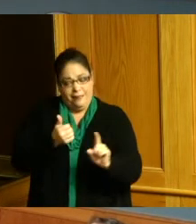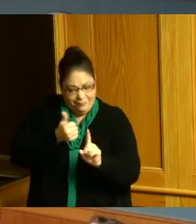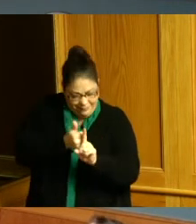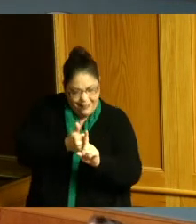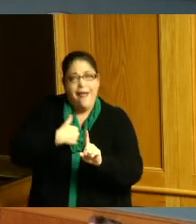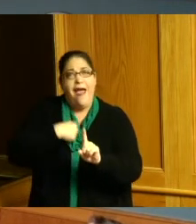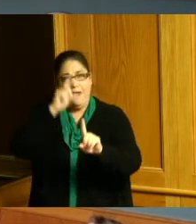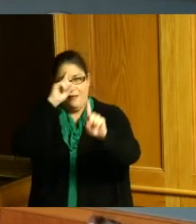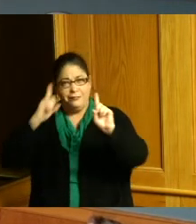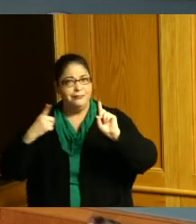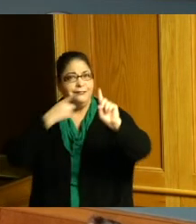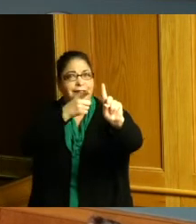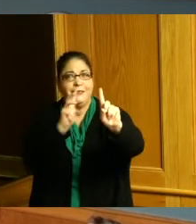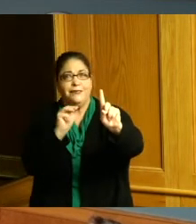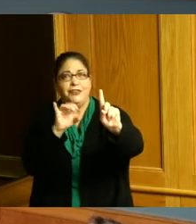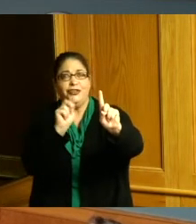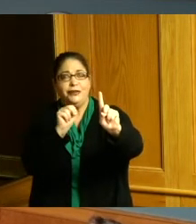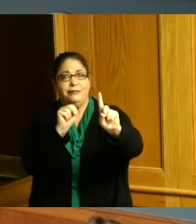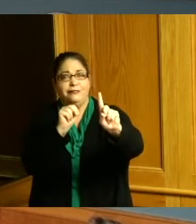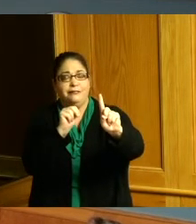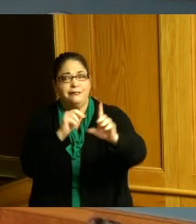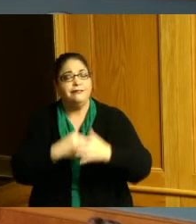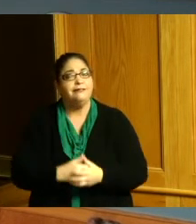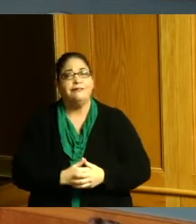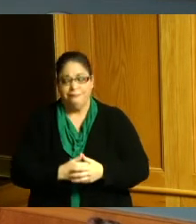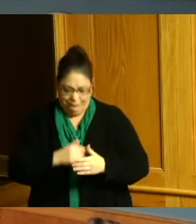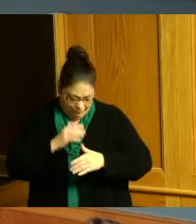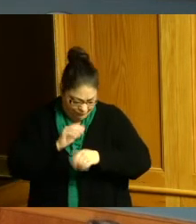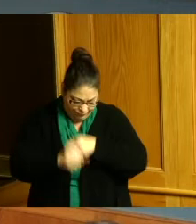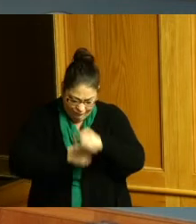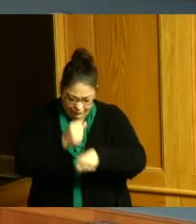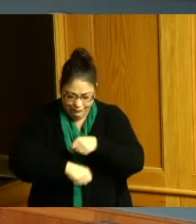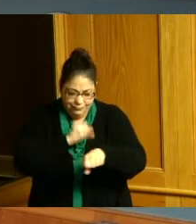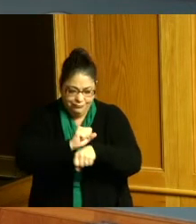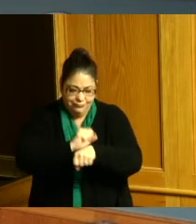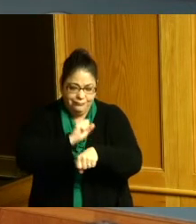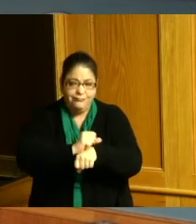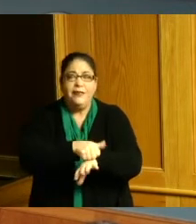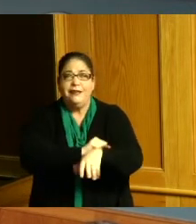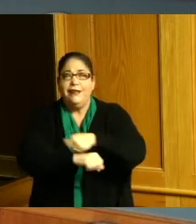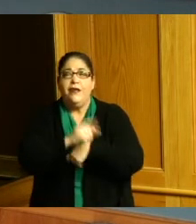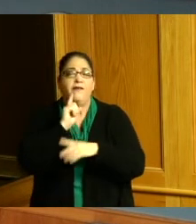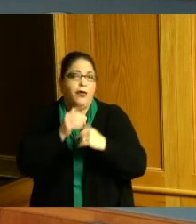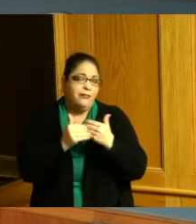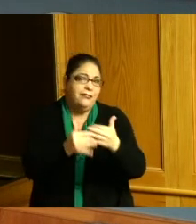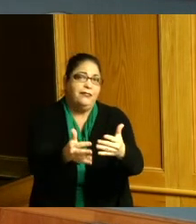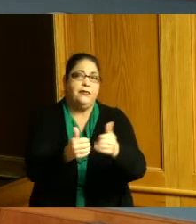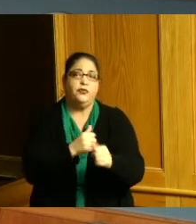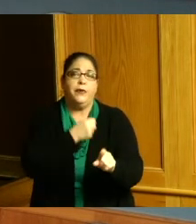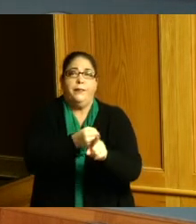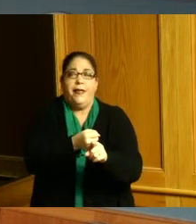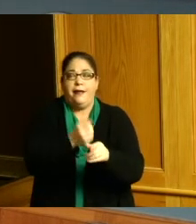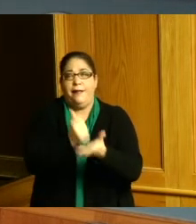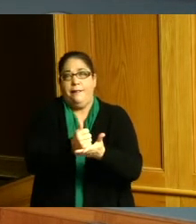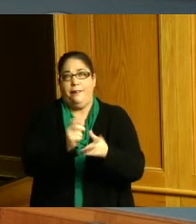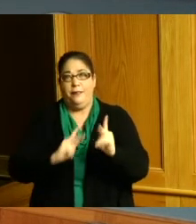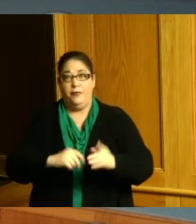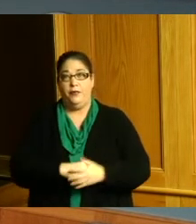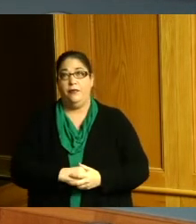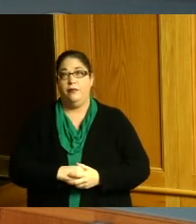and an assignment and they stay around long enough to make an impact and today one of those